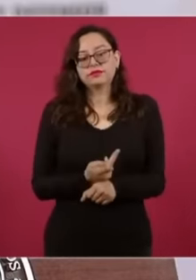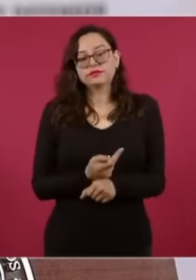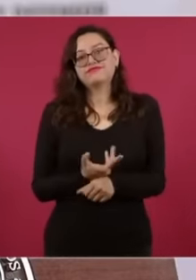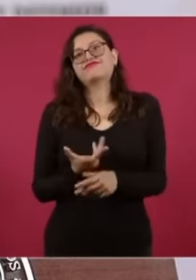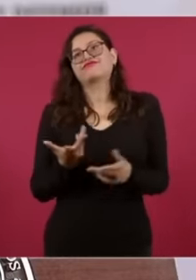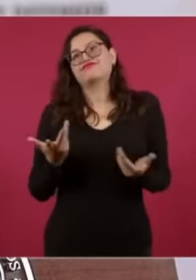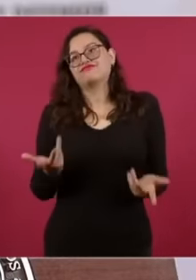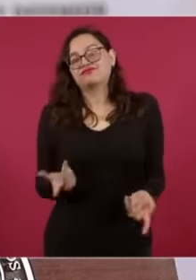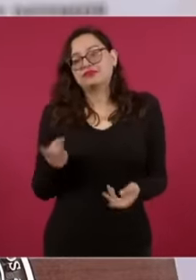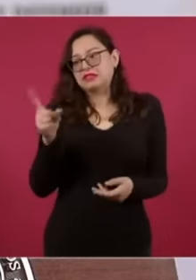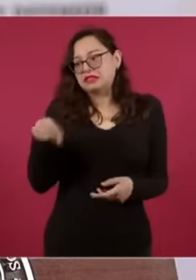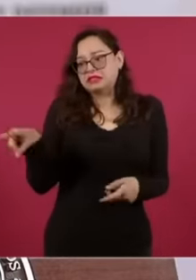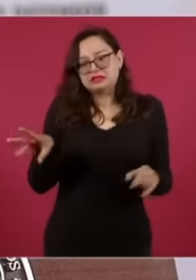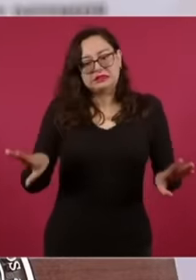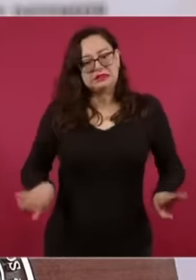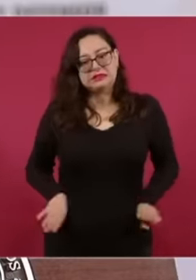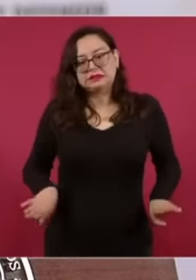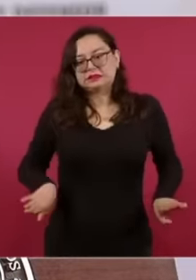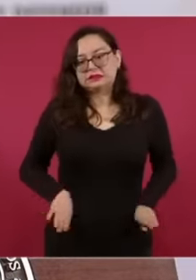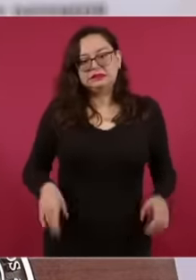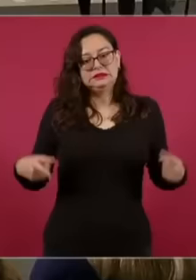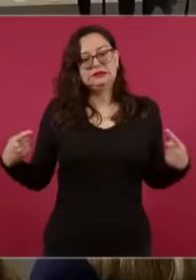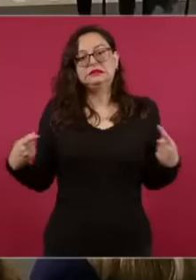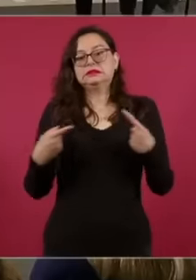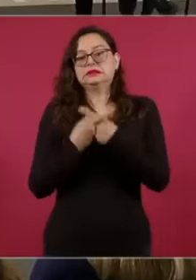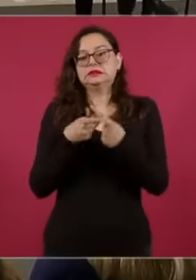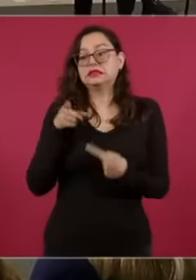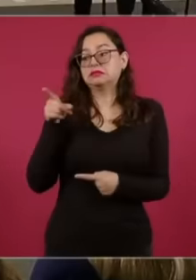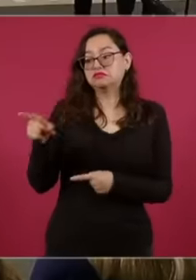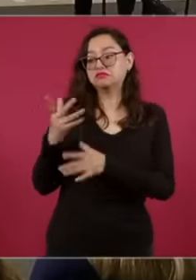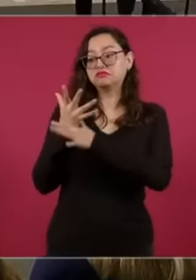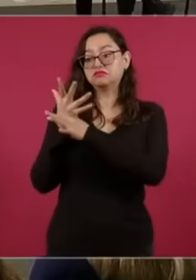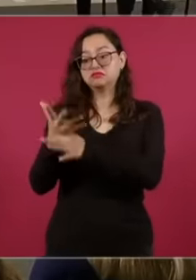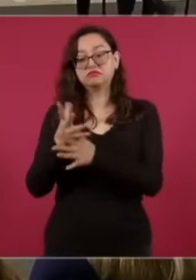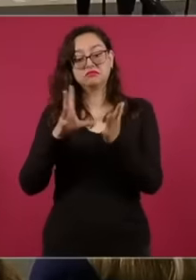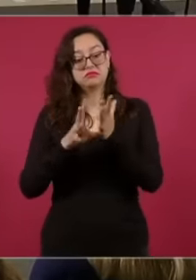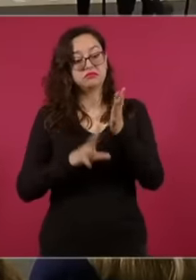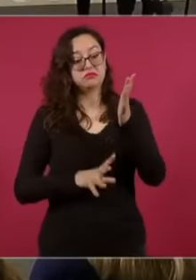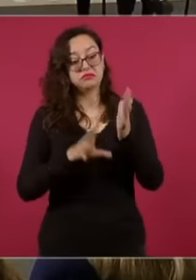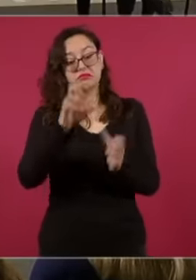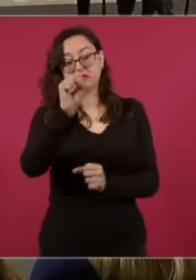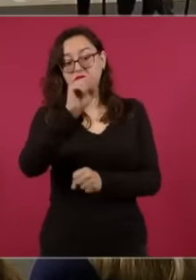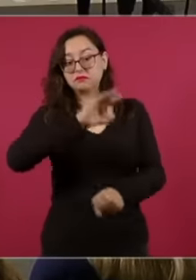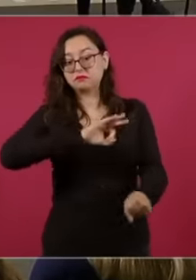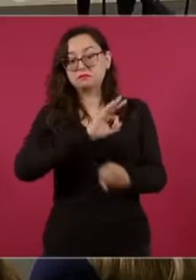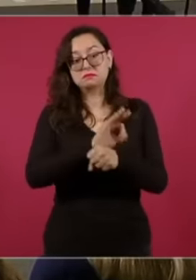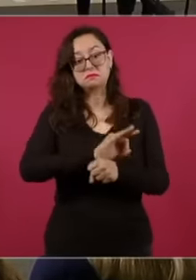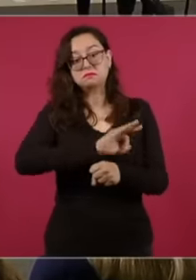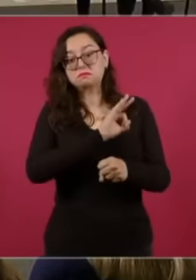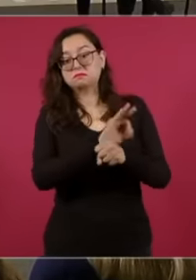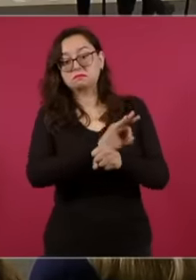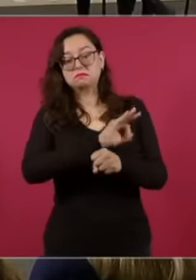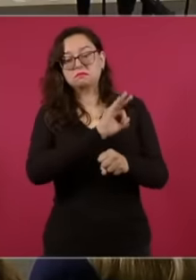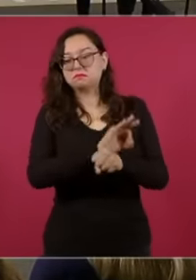saying that they defend the constitution but let's remind them something the Constitution says that